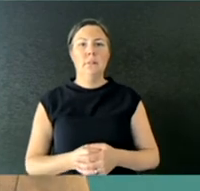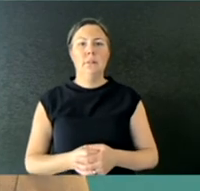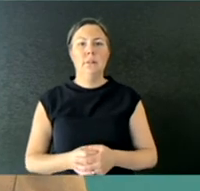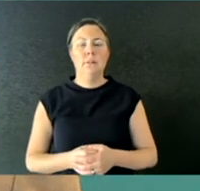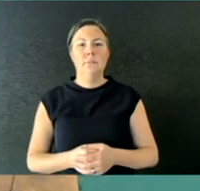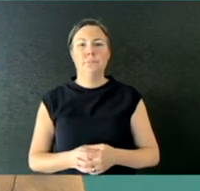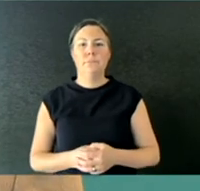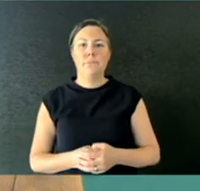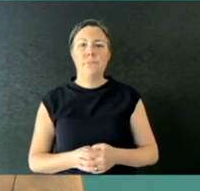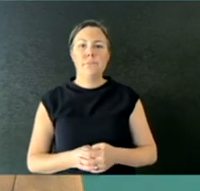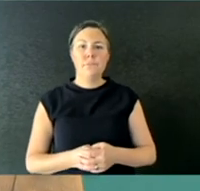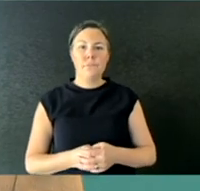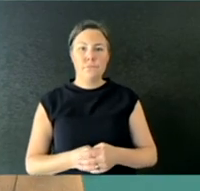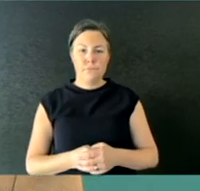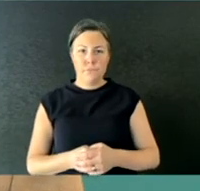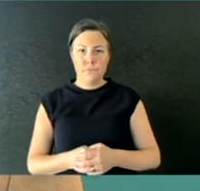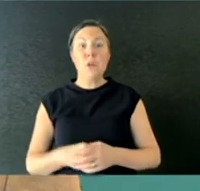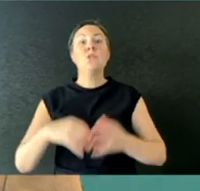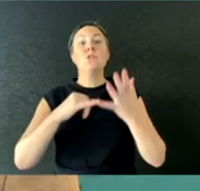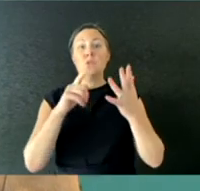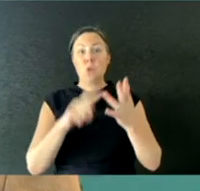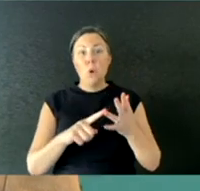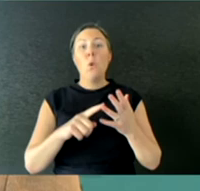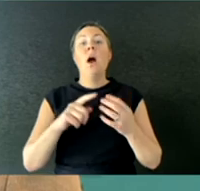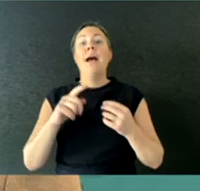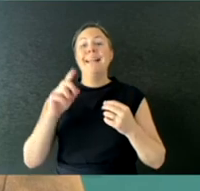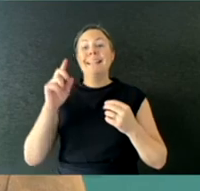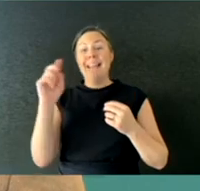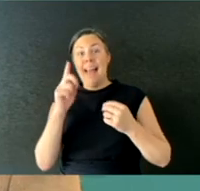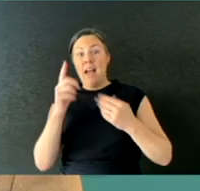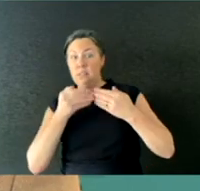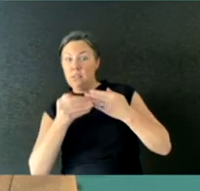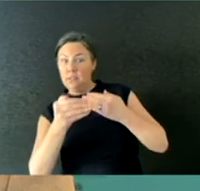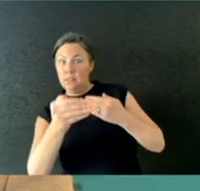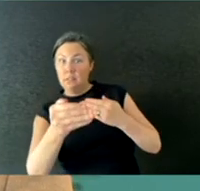will put in restrictions on household numbers as one of the early interventions.